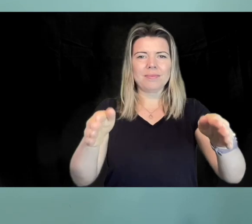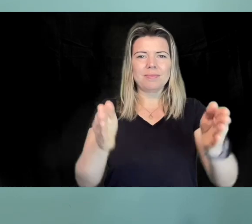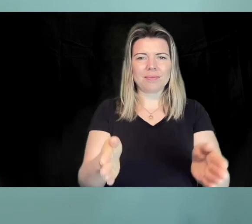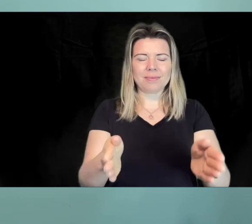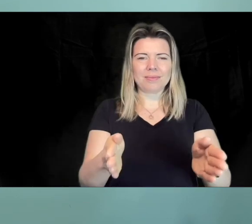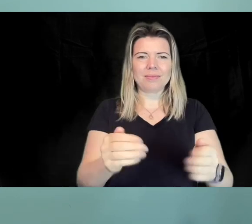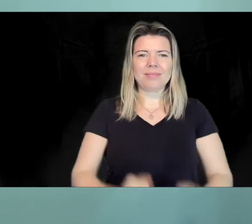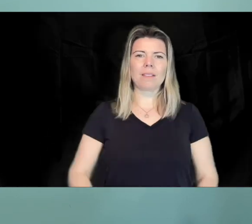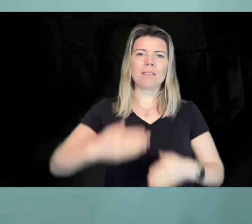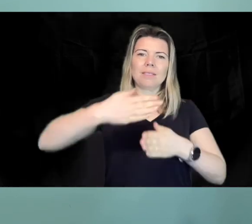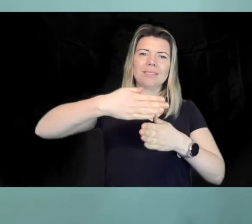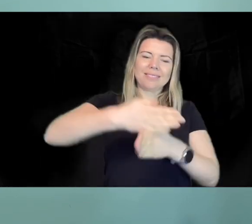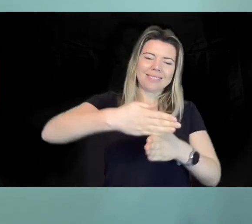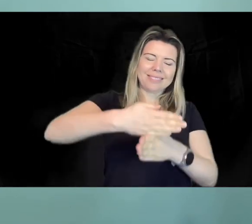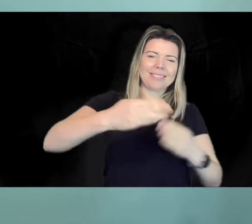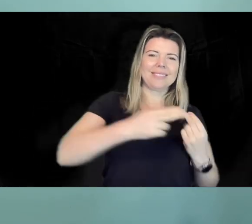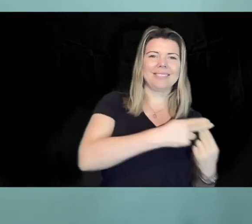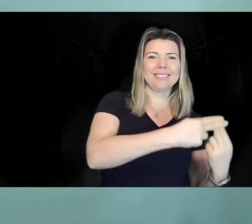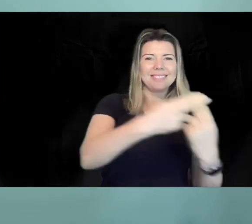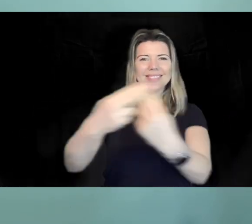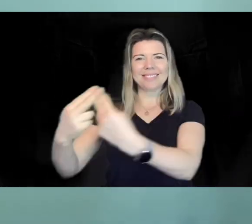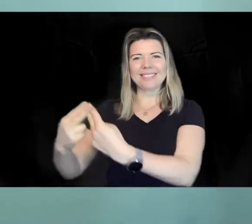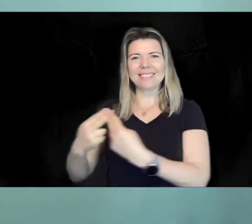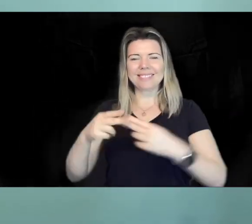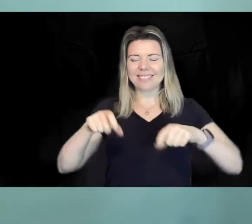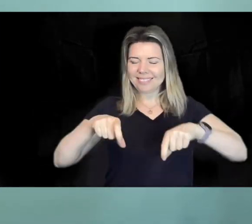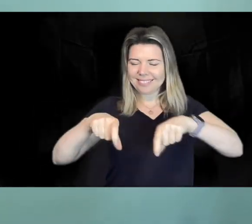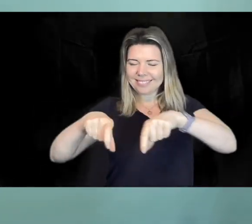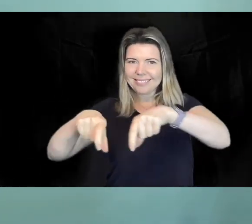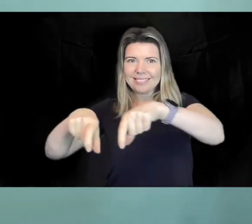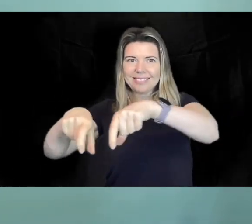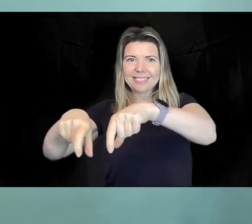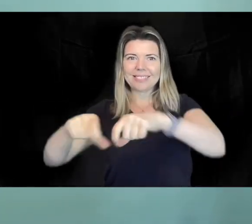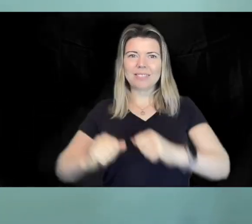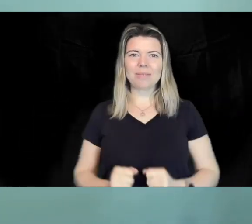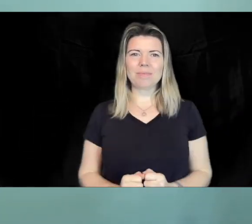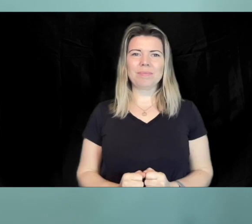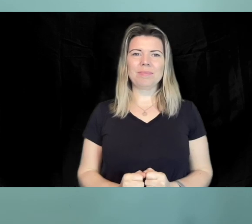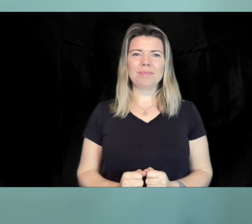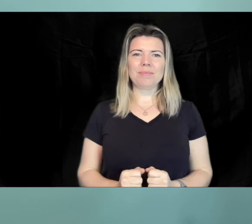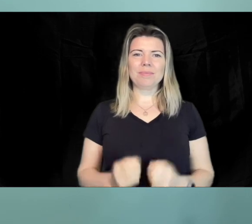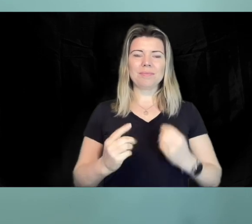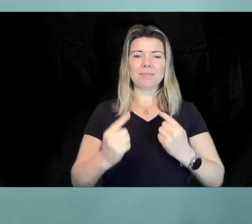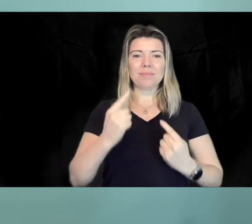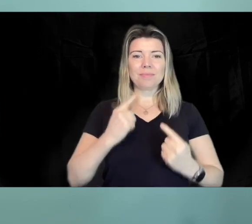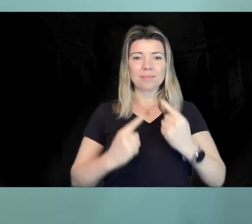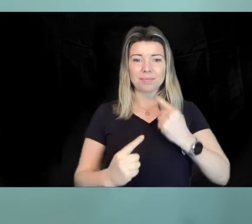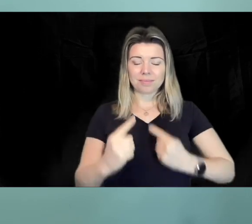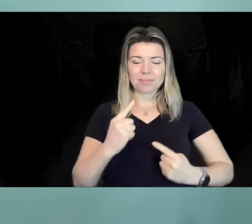facility. The co-production process is in full swing, led by Naomi Smith. We've had a number of